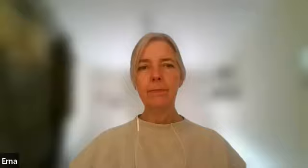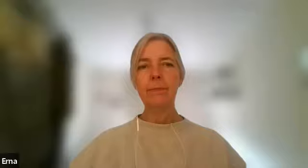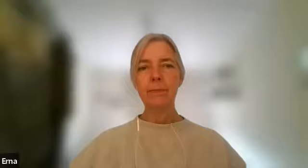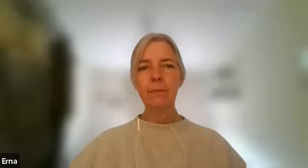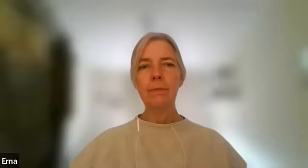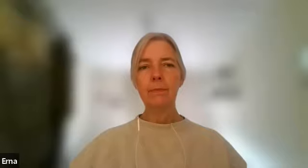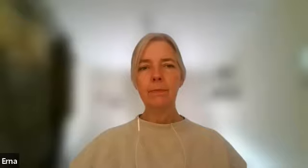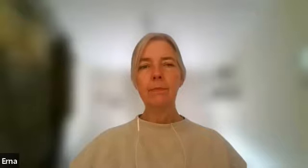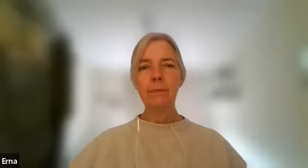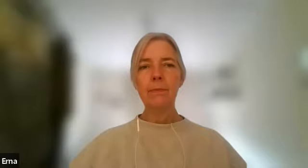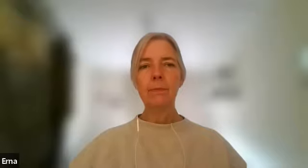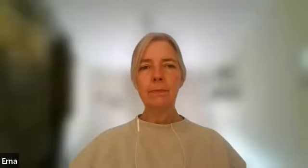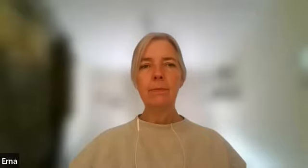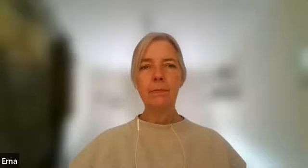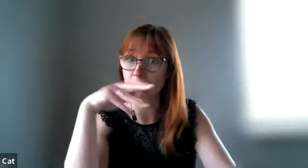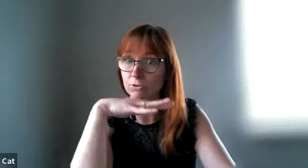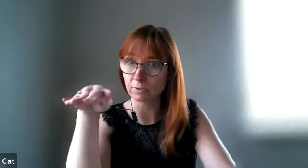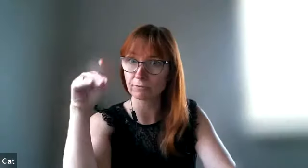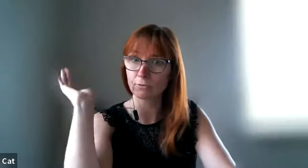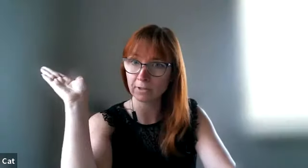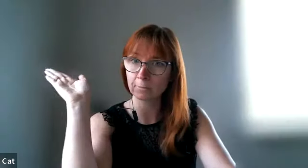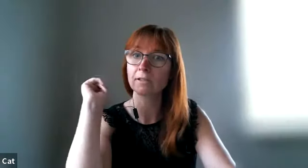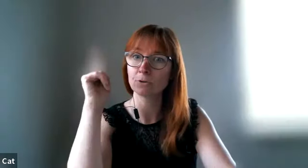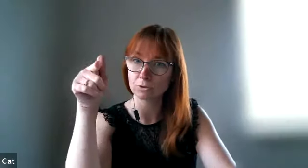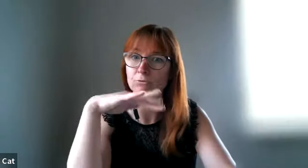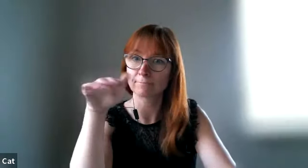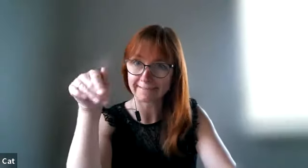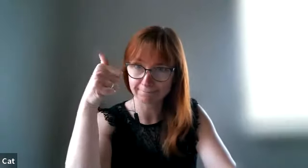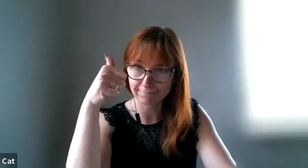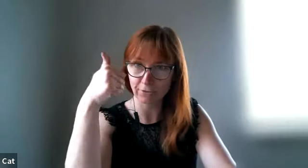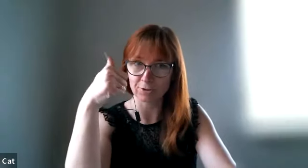articles and videos and stuff really good so if you're from denmark and you want to thumbs up